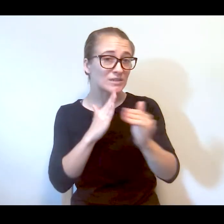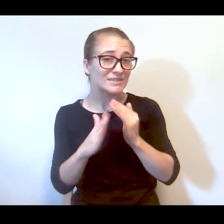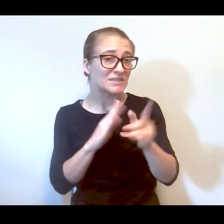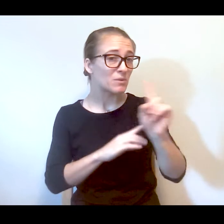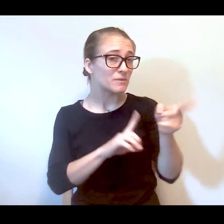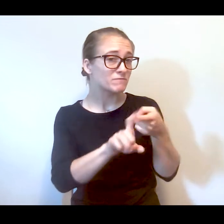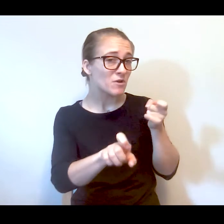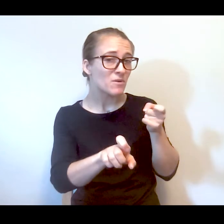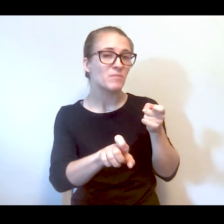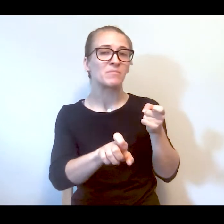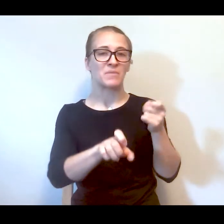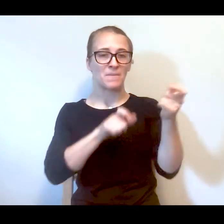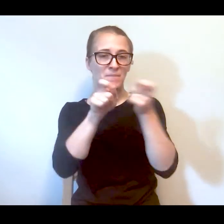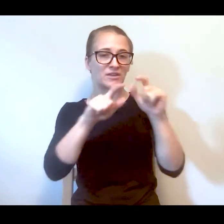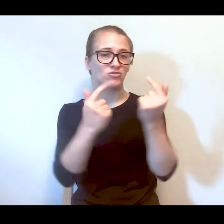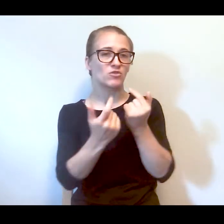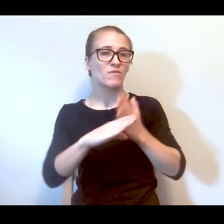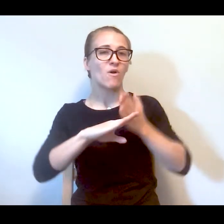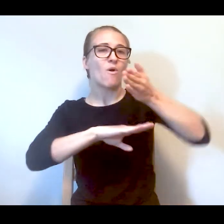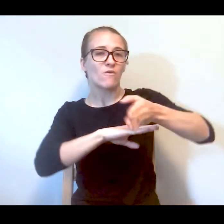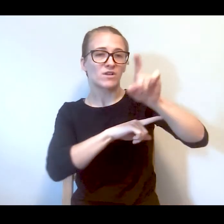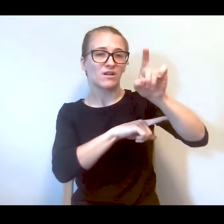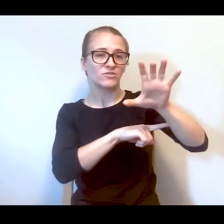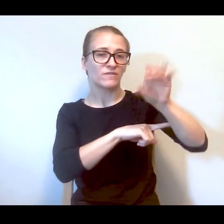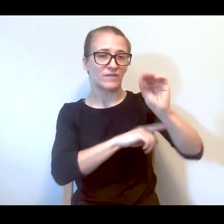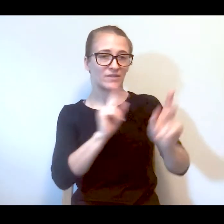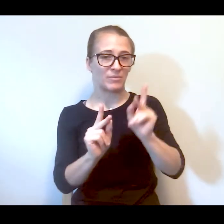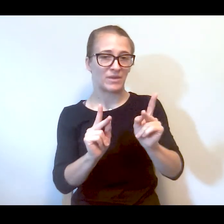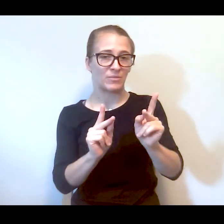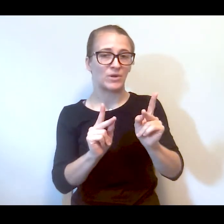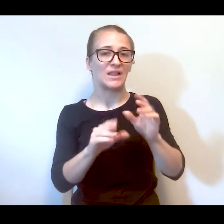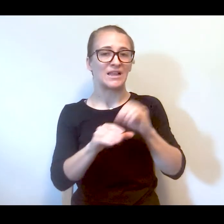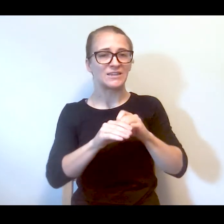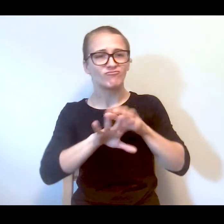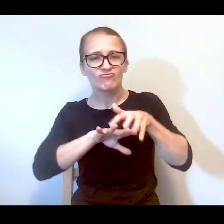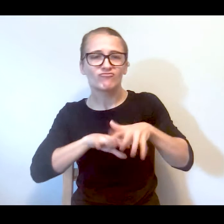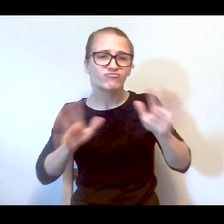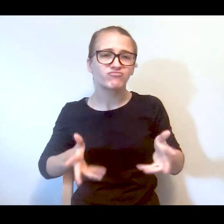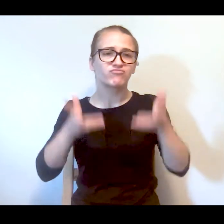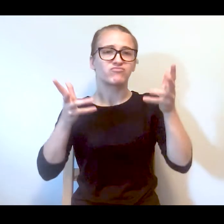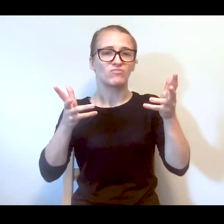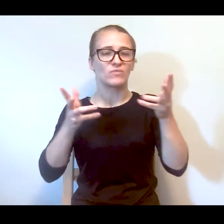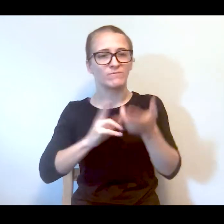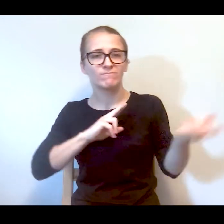here in New York City, she manages a group of over 150 people involved in a grassroots campaign to